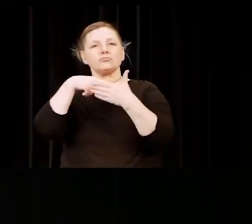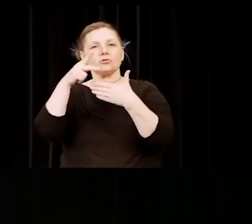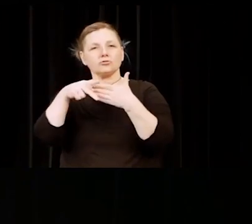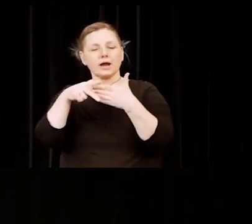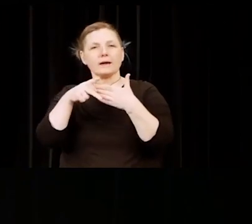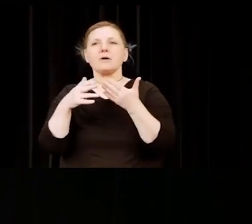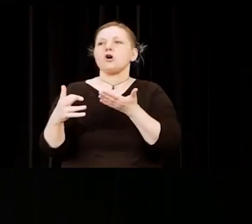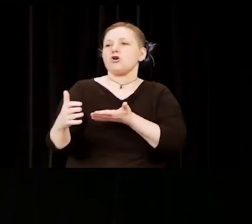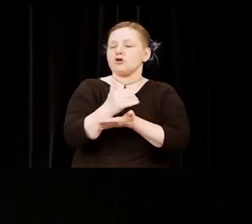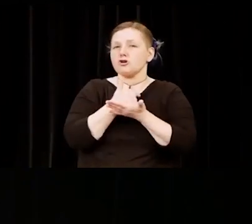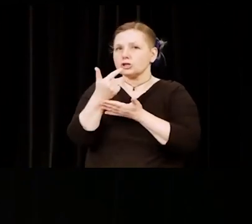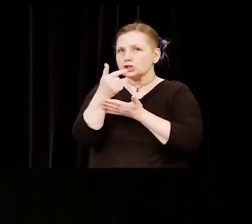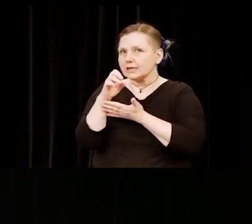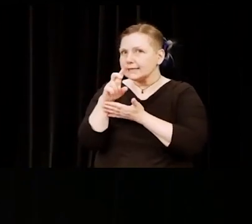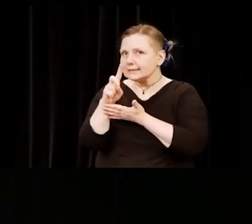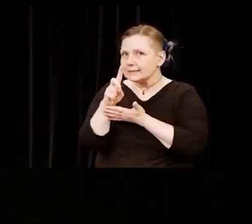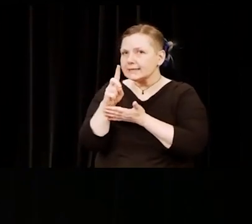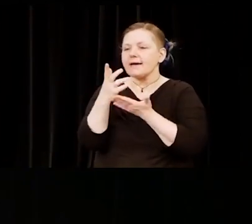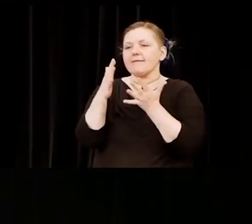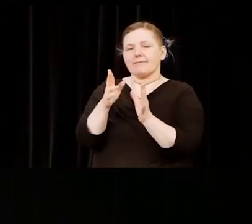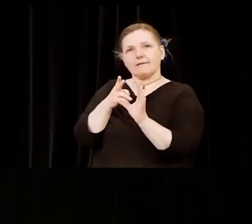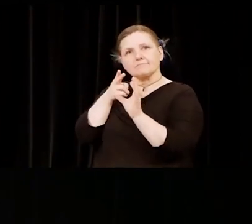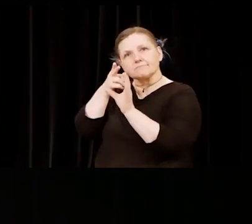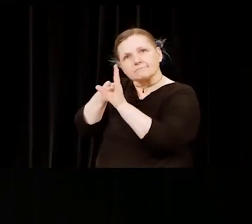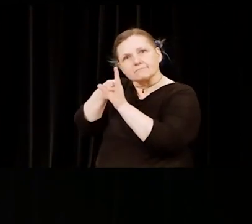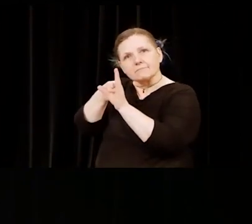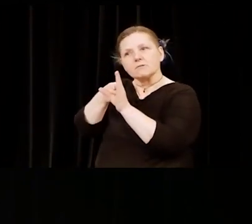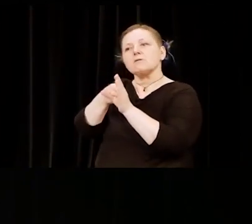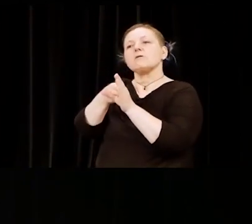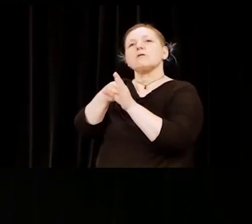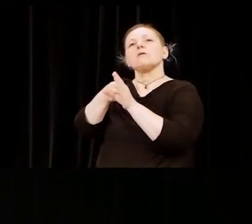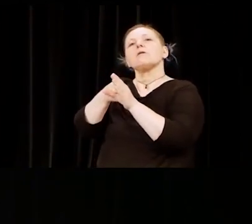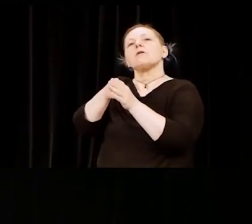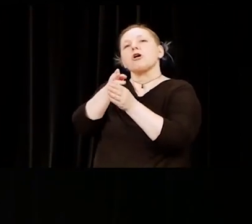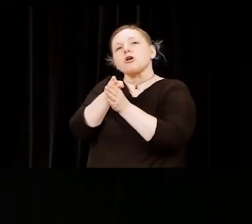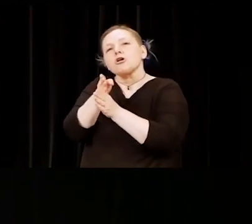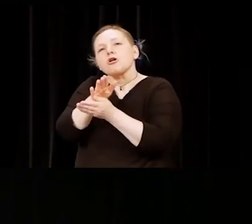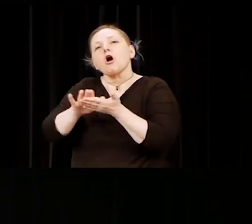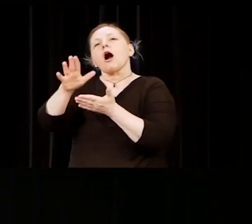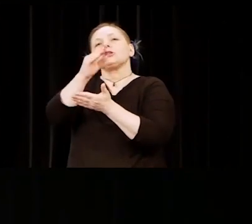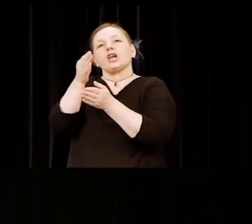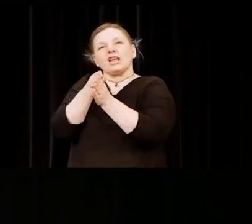to College and Careers, HCC's college free preparatory program.